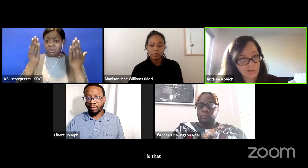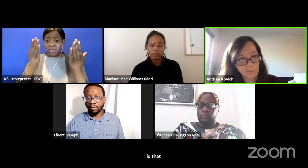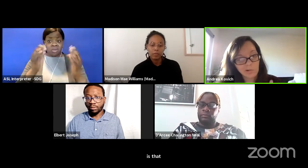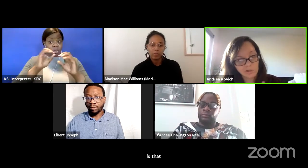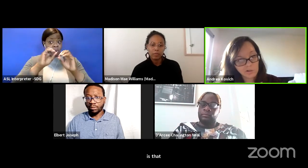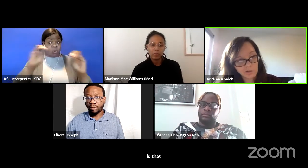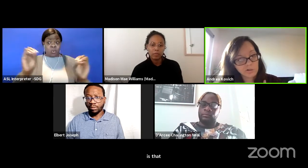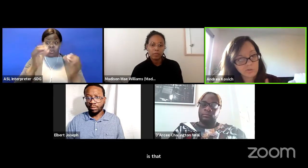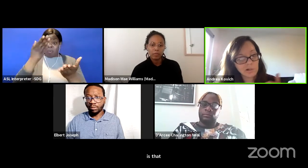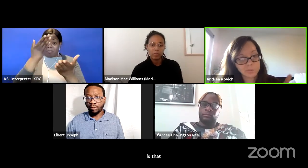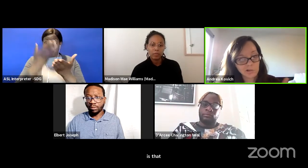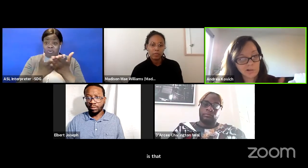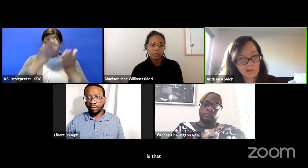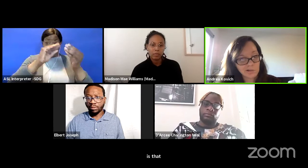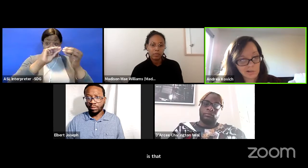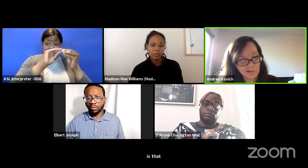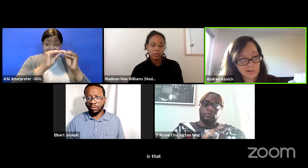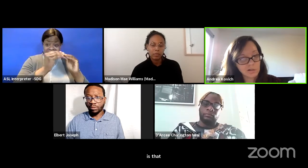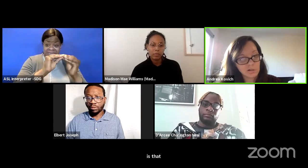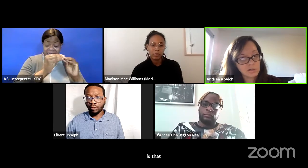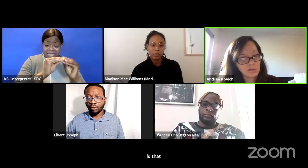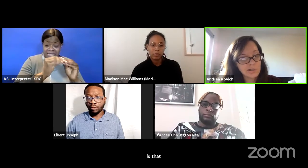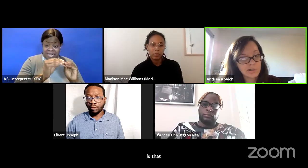that measures presentation